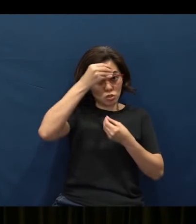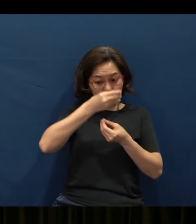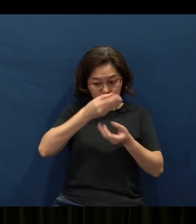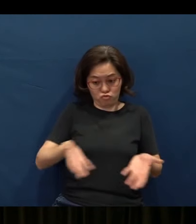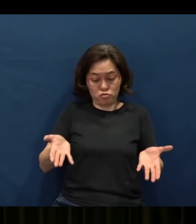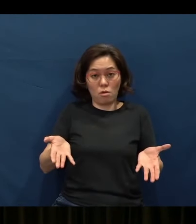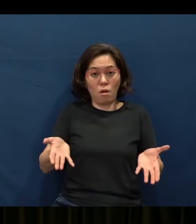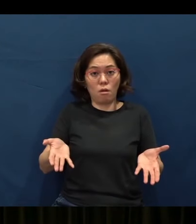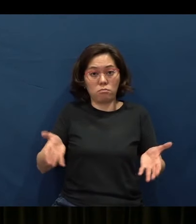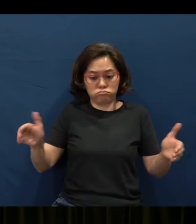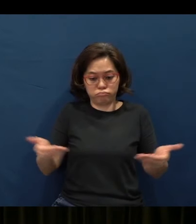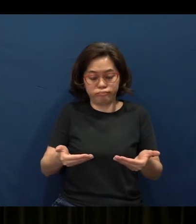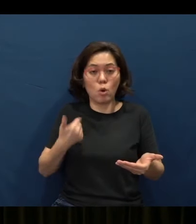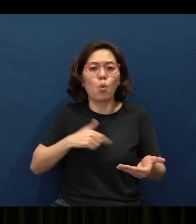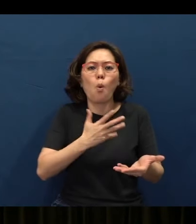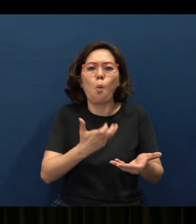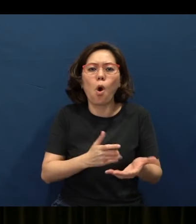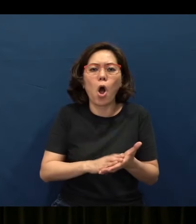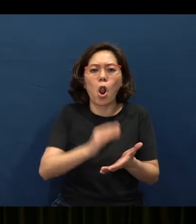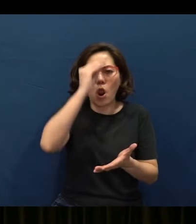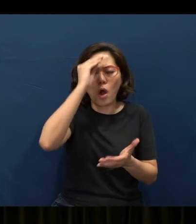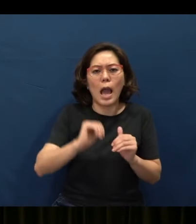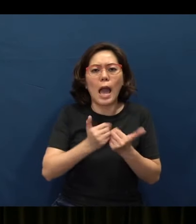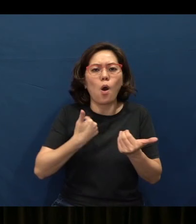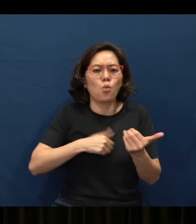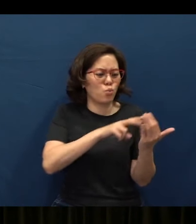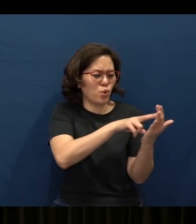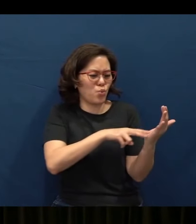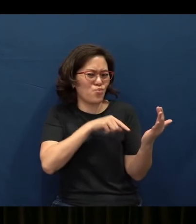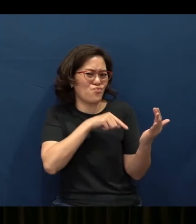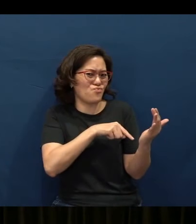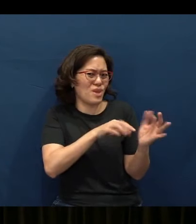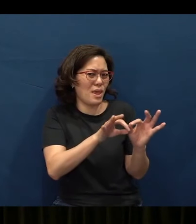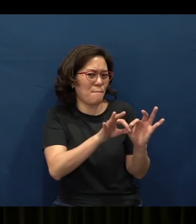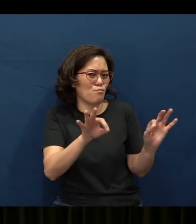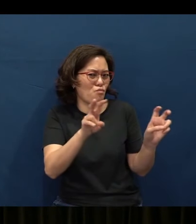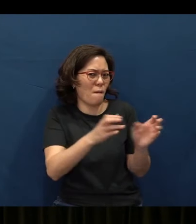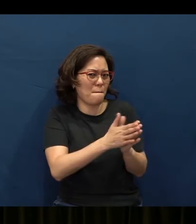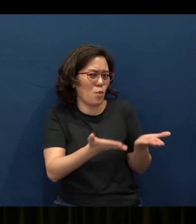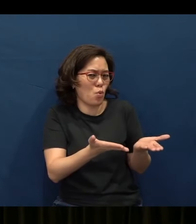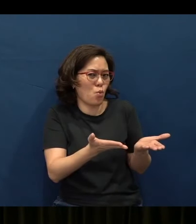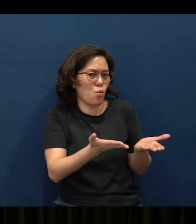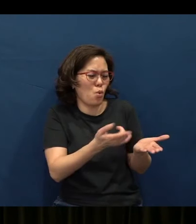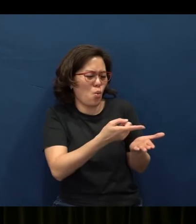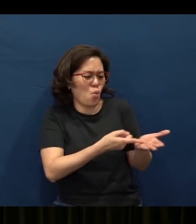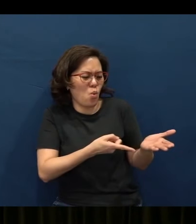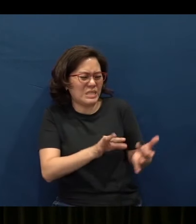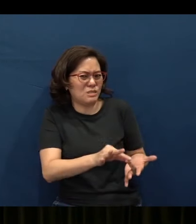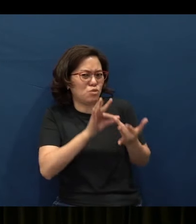I think we want to first of all learn how we should be reading the book of Proverbs. What is so special about Proverbs?